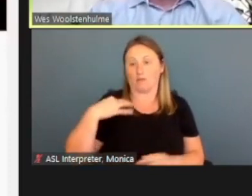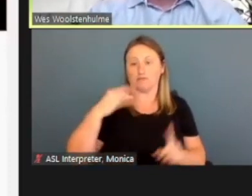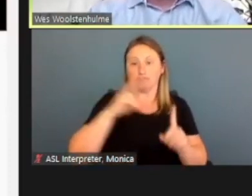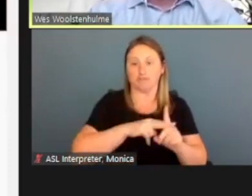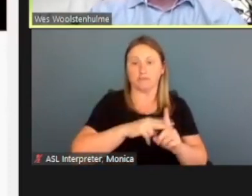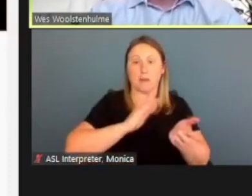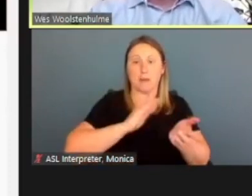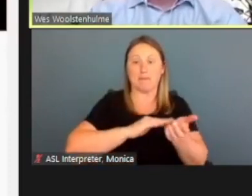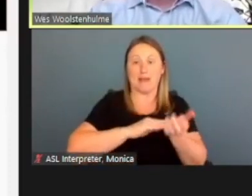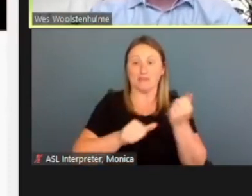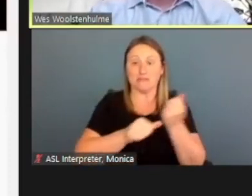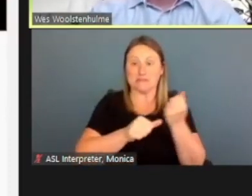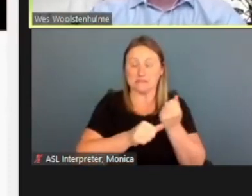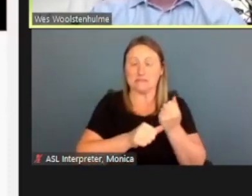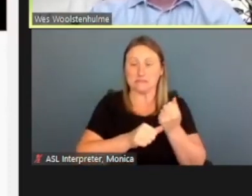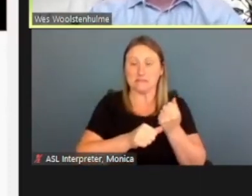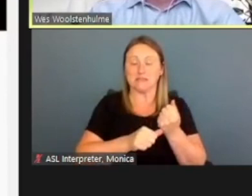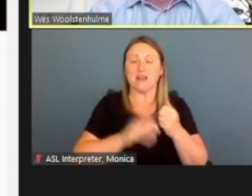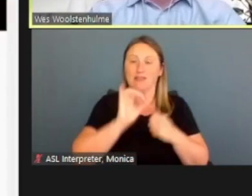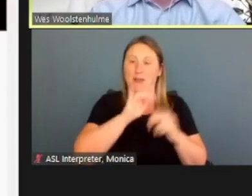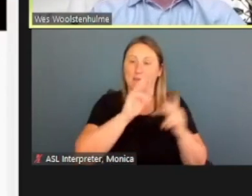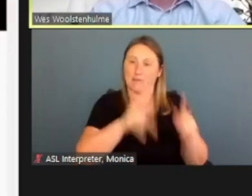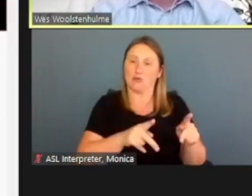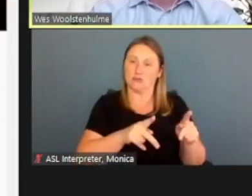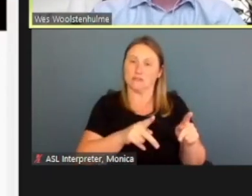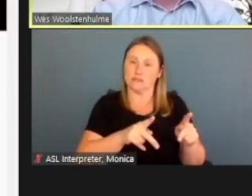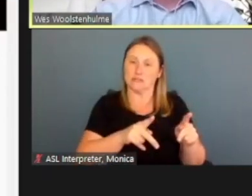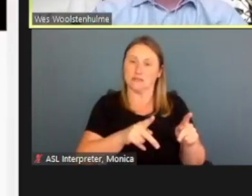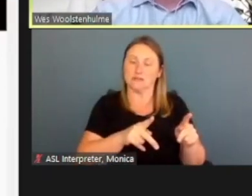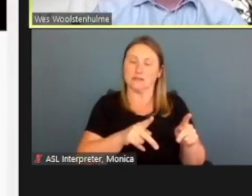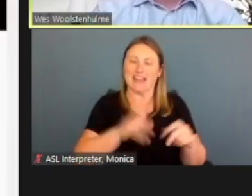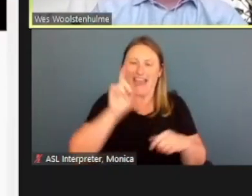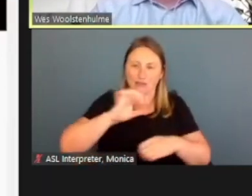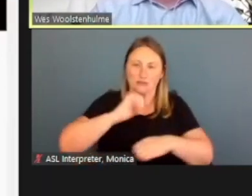the individual needs to have an ePASS account,